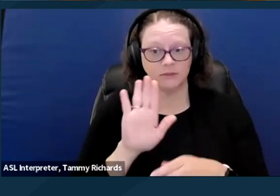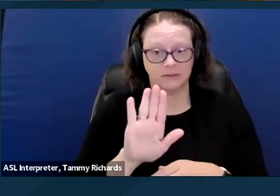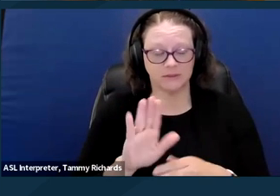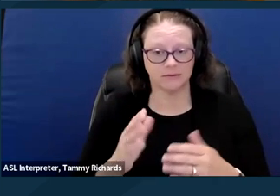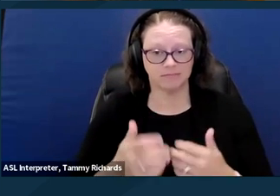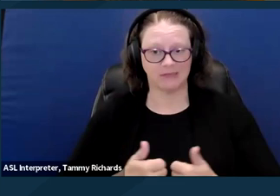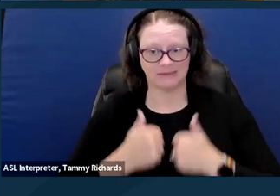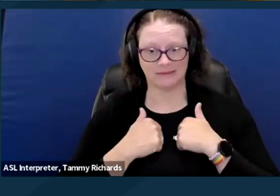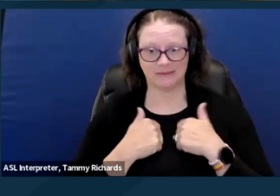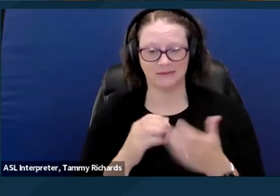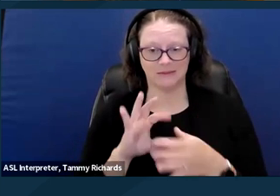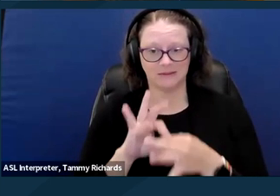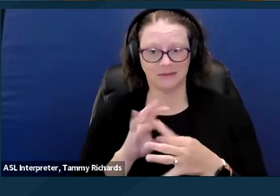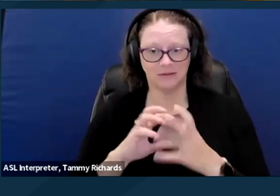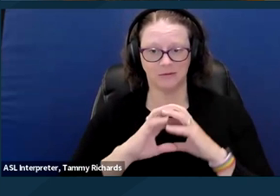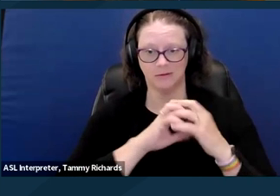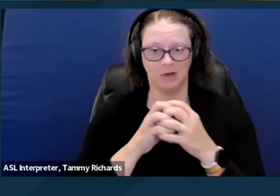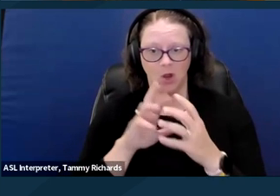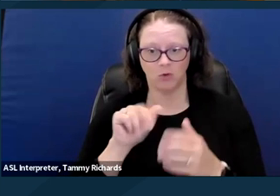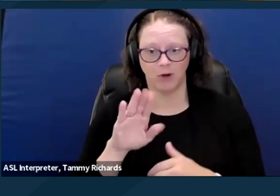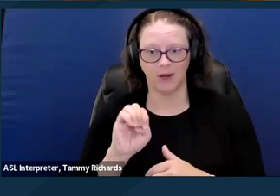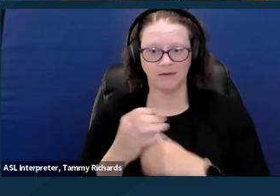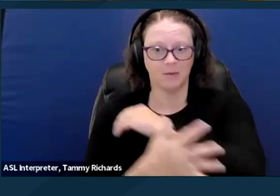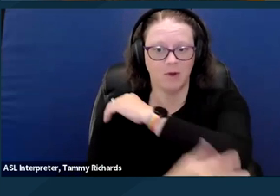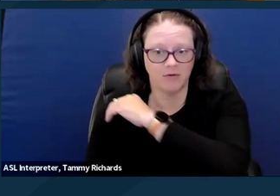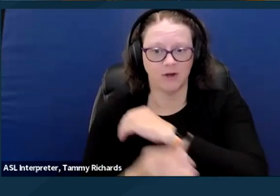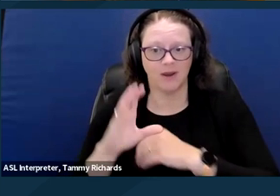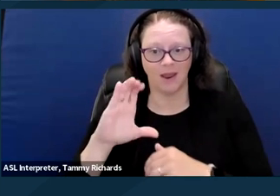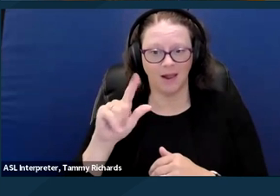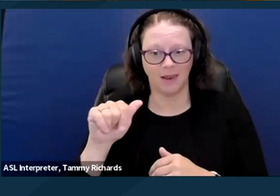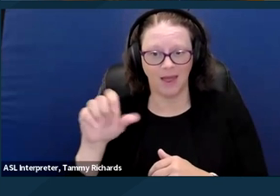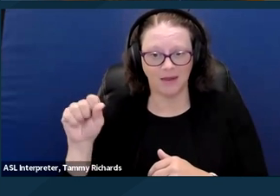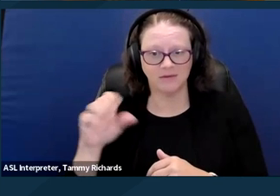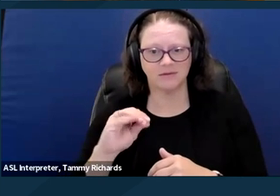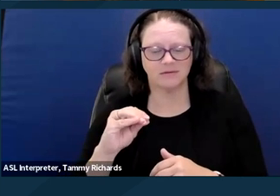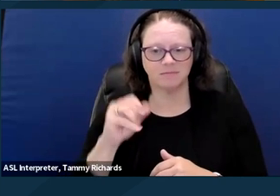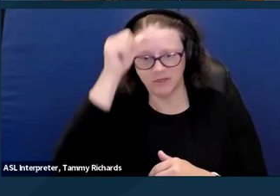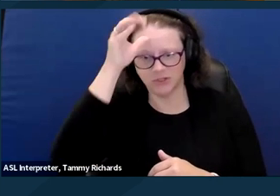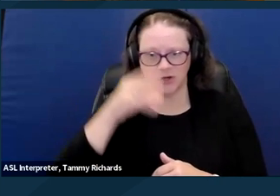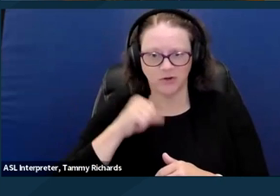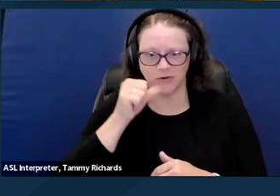poverty, class, gender, and other aspects of their identity and marginalized experience